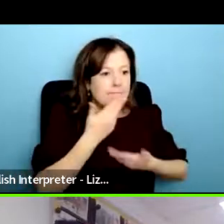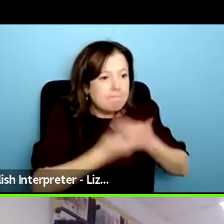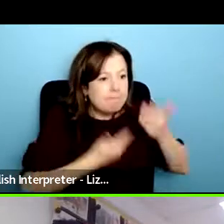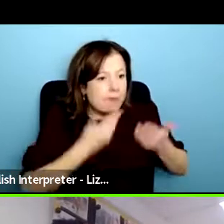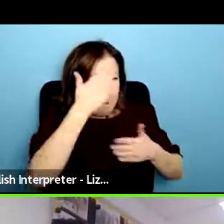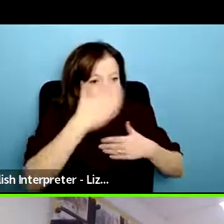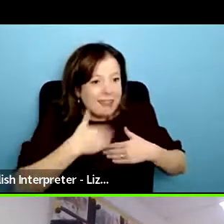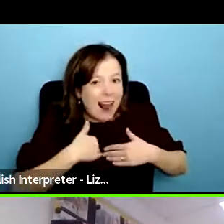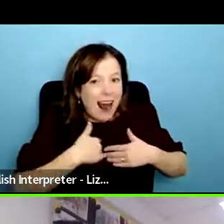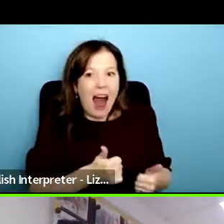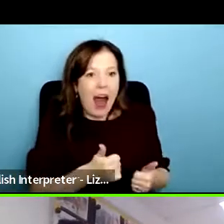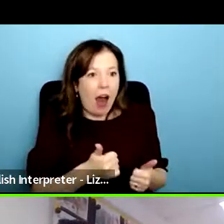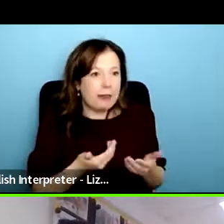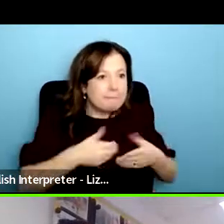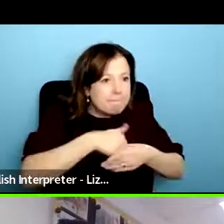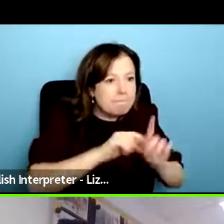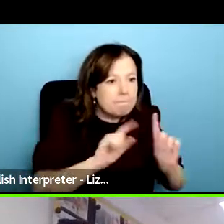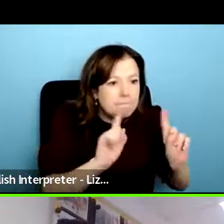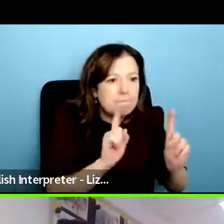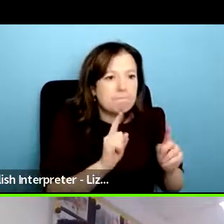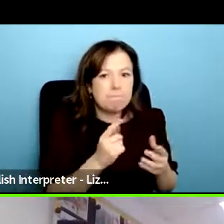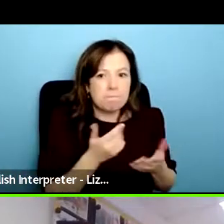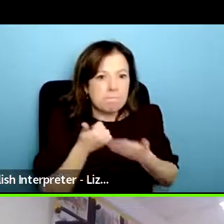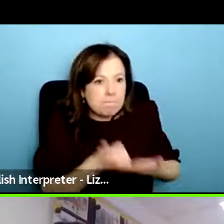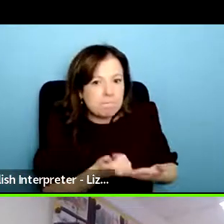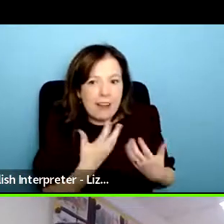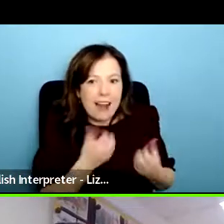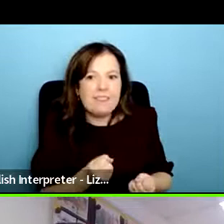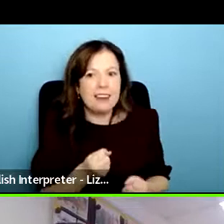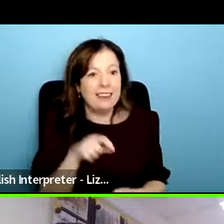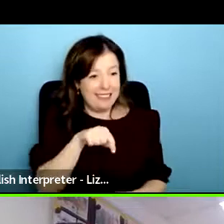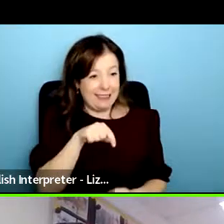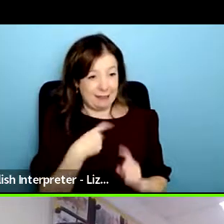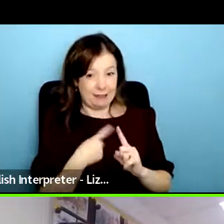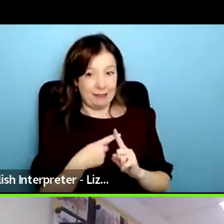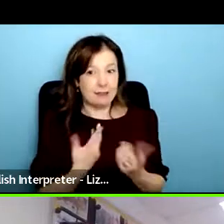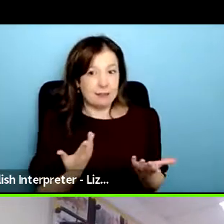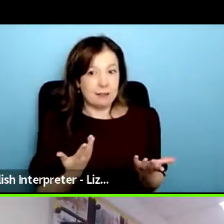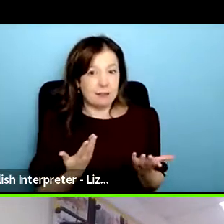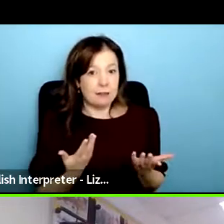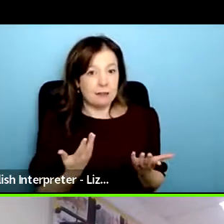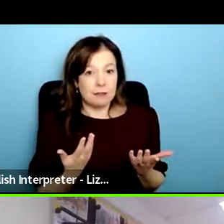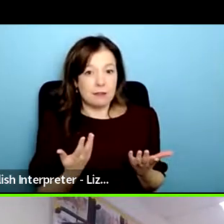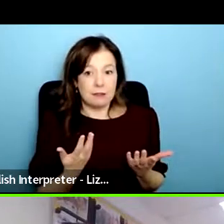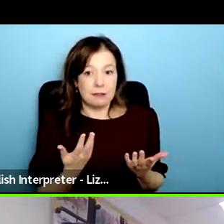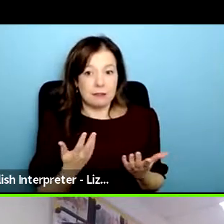it entails and i think for us what works more is getting someone either a psychologist who's from